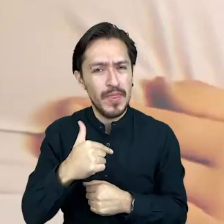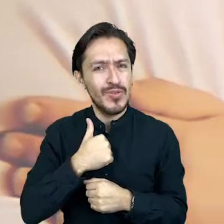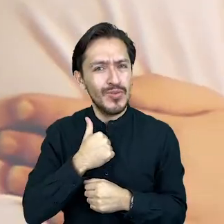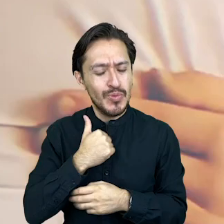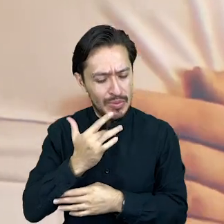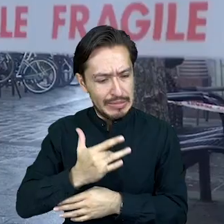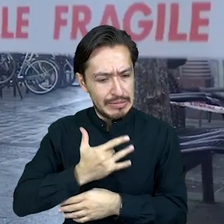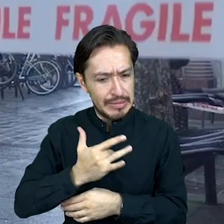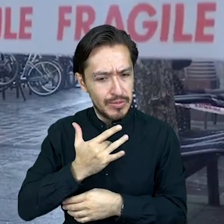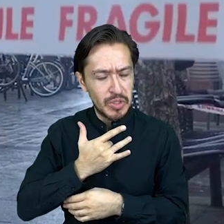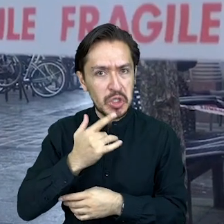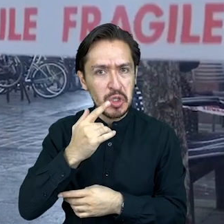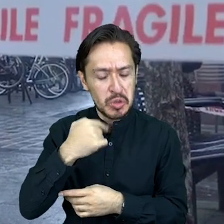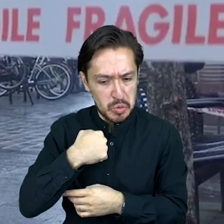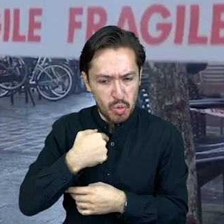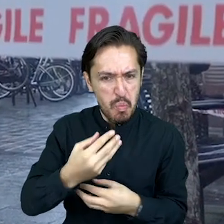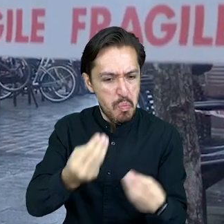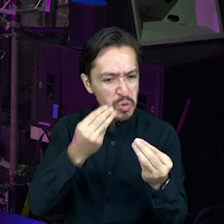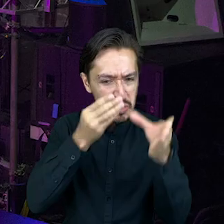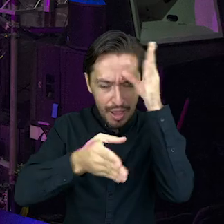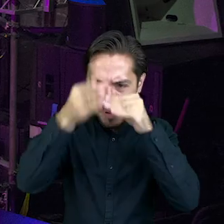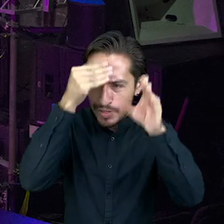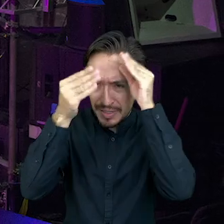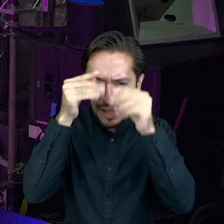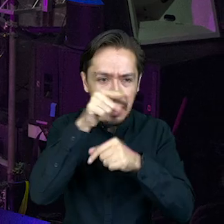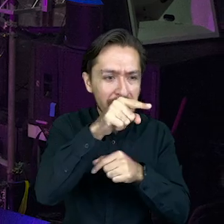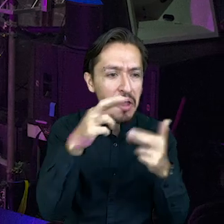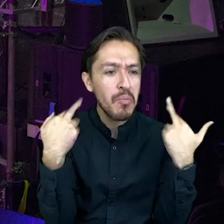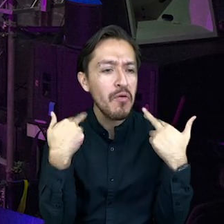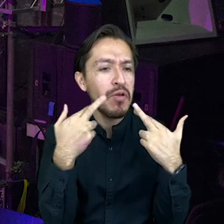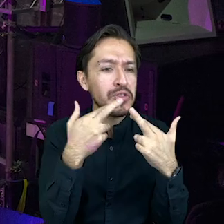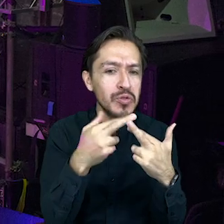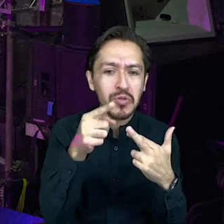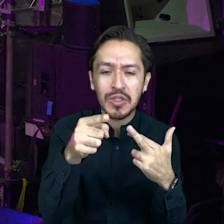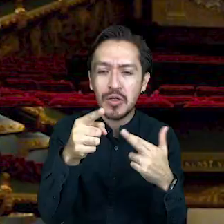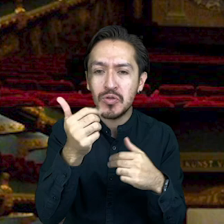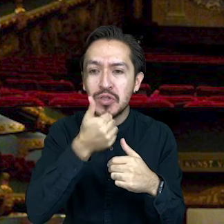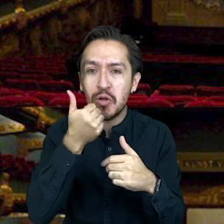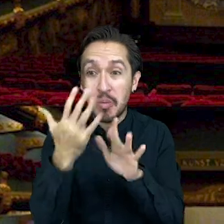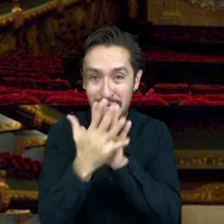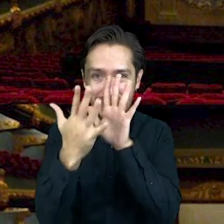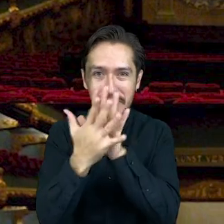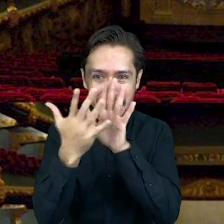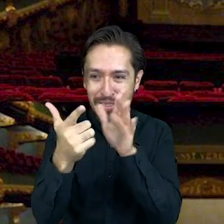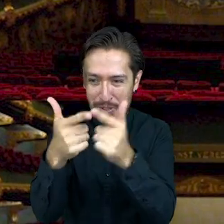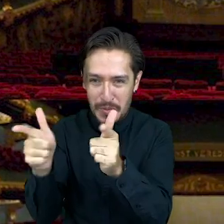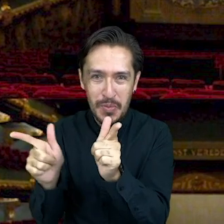I feel that I learned a great deal from the participants, artists and colleagues